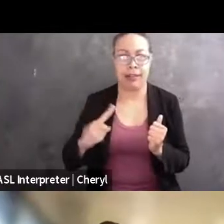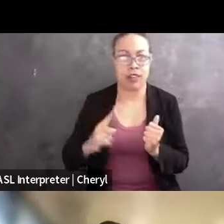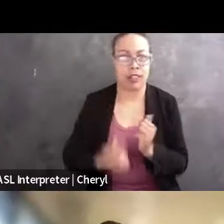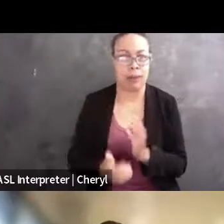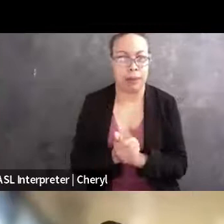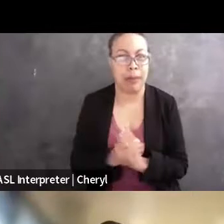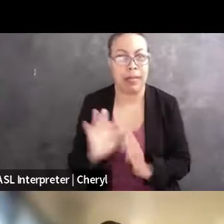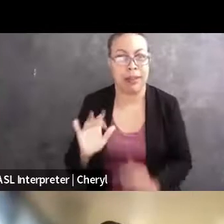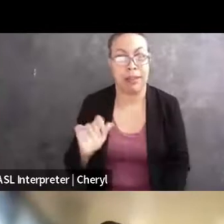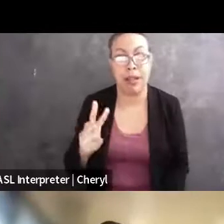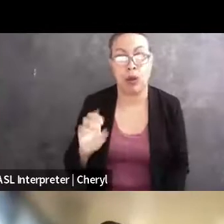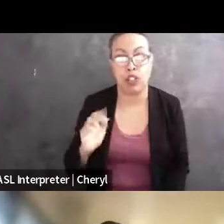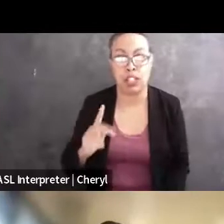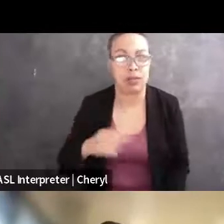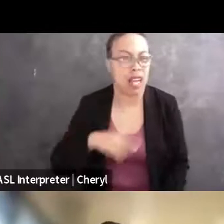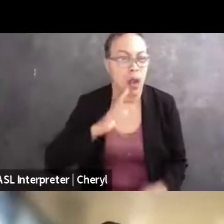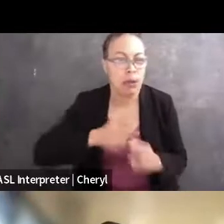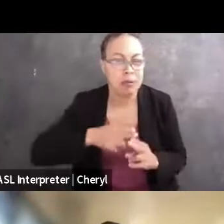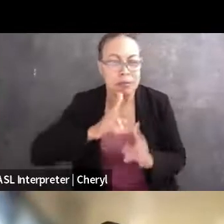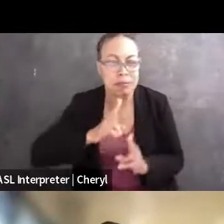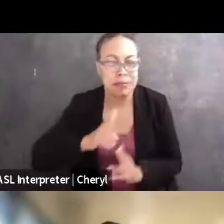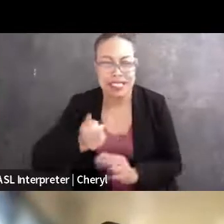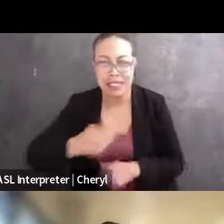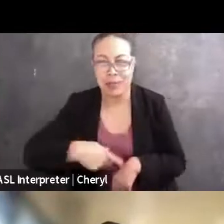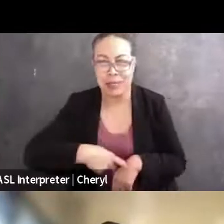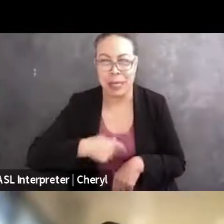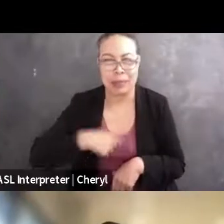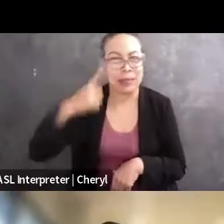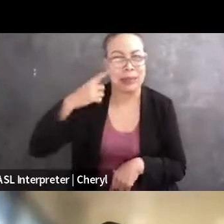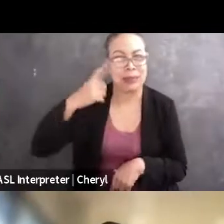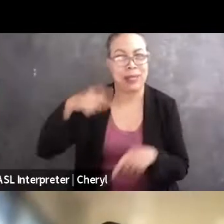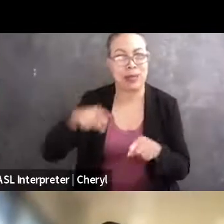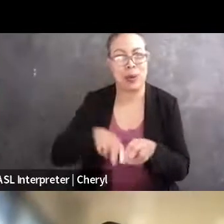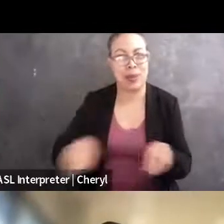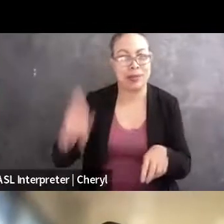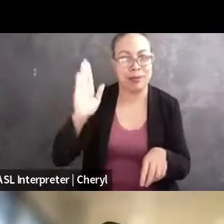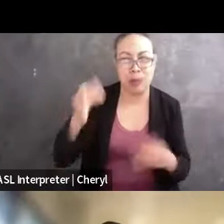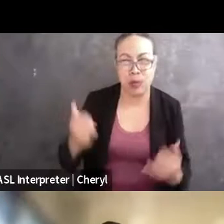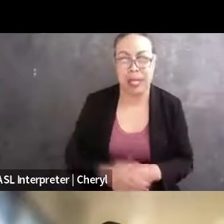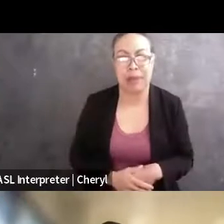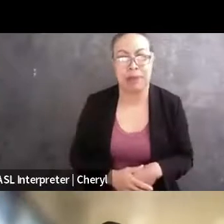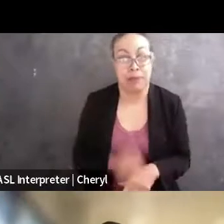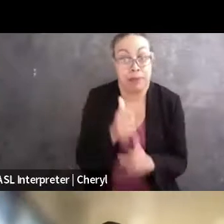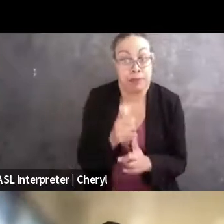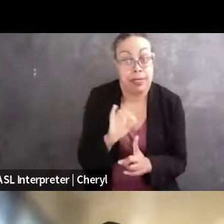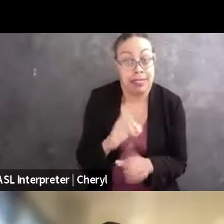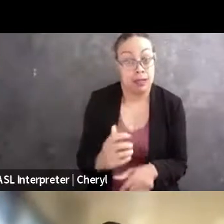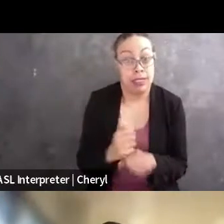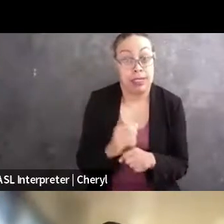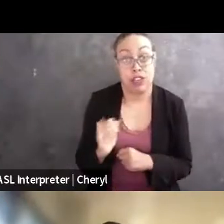a couple different shout outs, I suspect, during our panel today. She received a JD from Yale Law School,